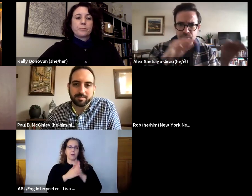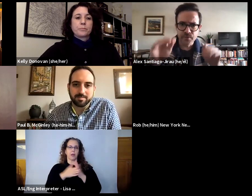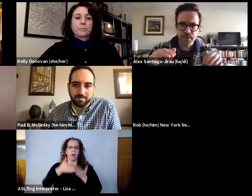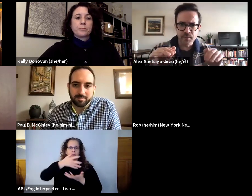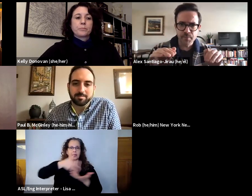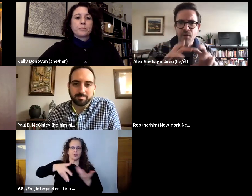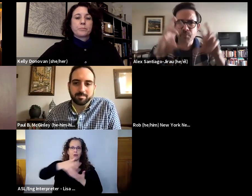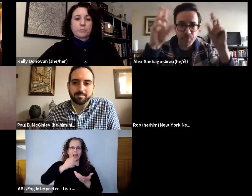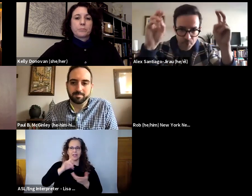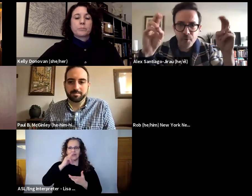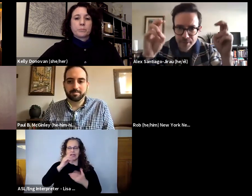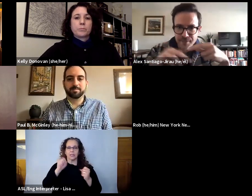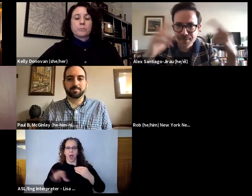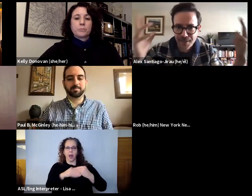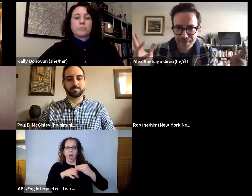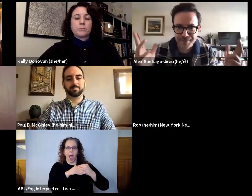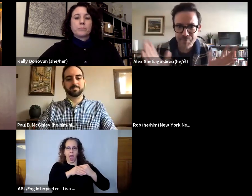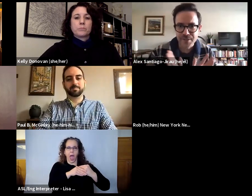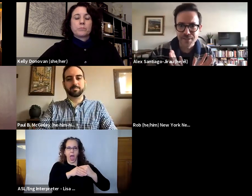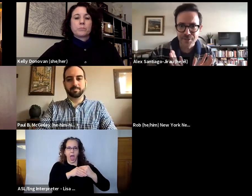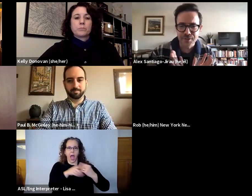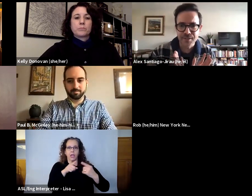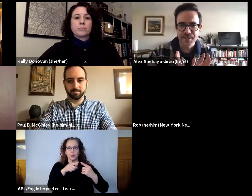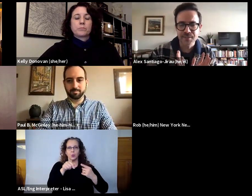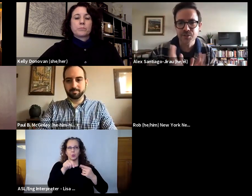on to the powerpoint slide presentation that a teaching